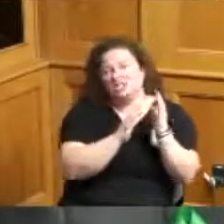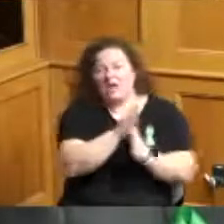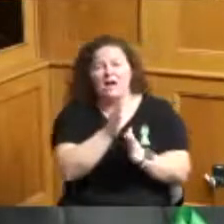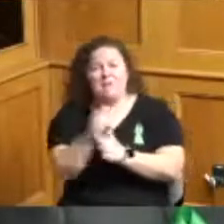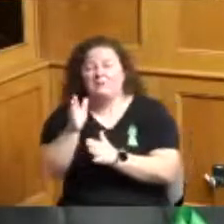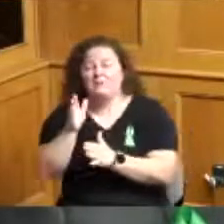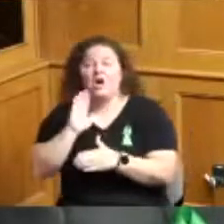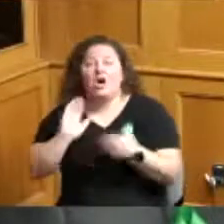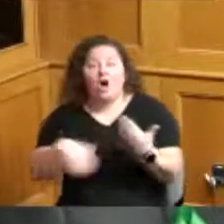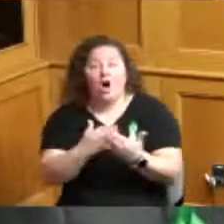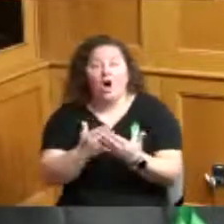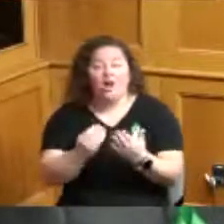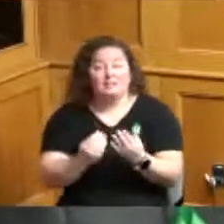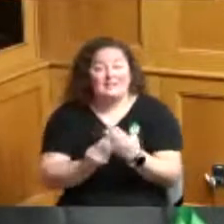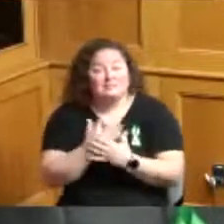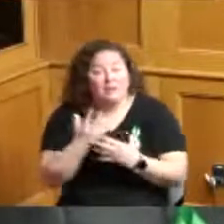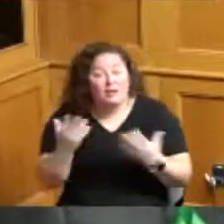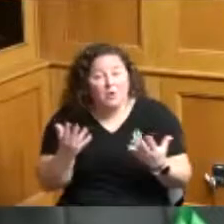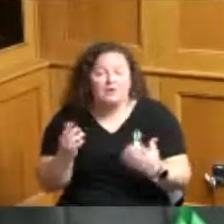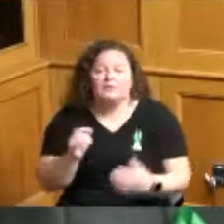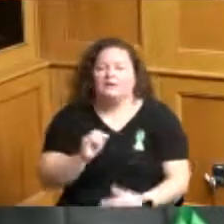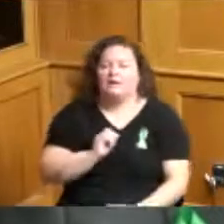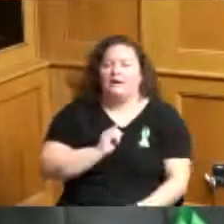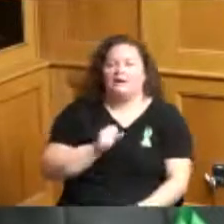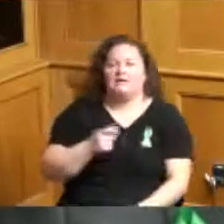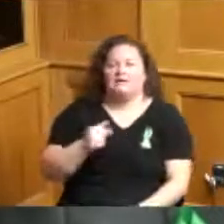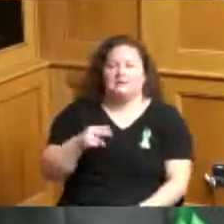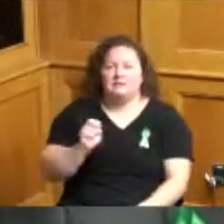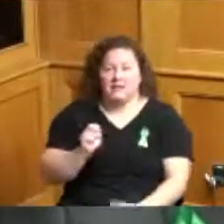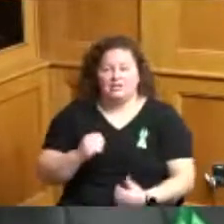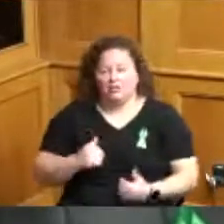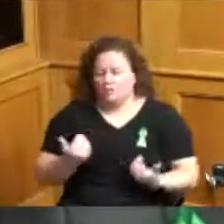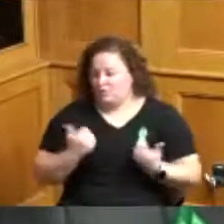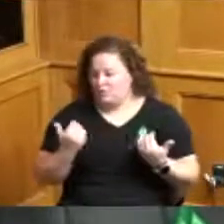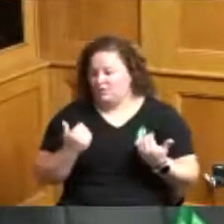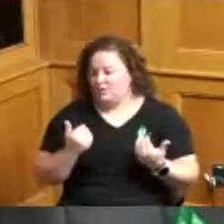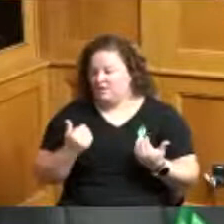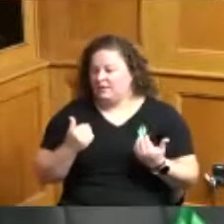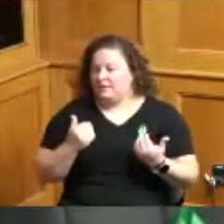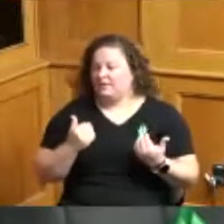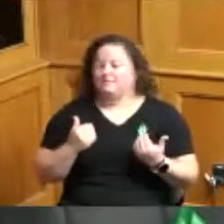icepace in some of the youth camps that they had attended so I delivered the proclamation on behalf